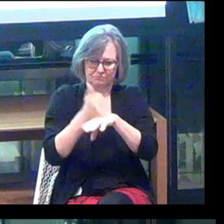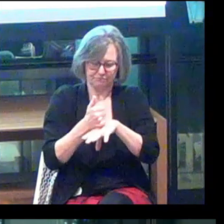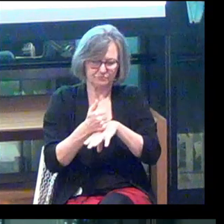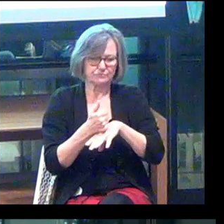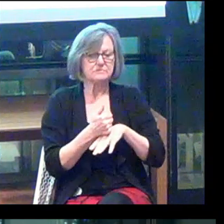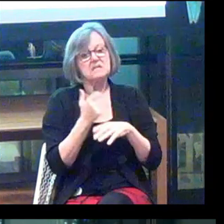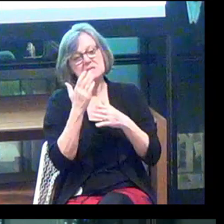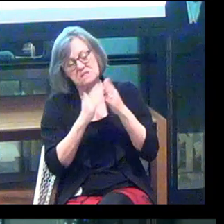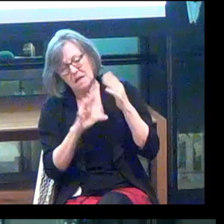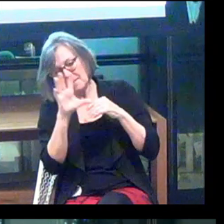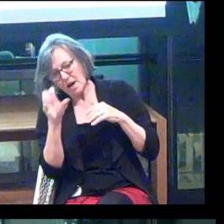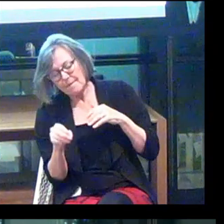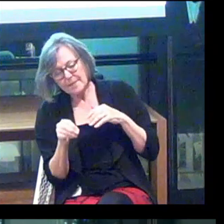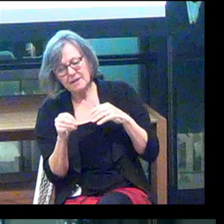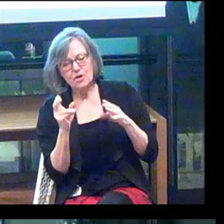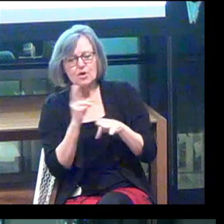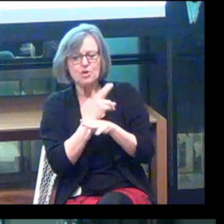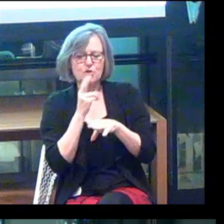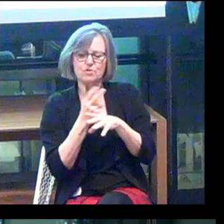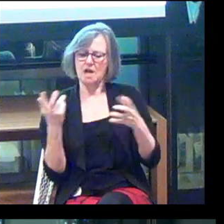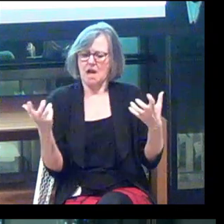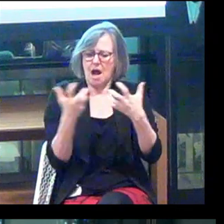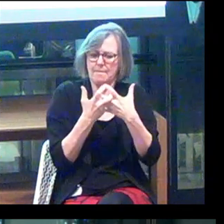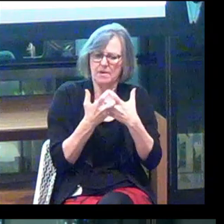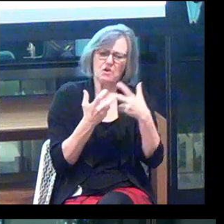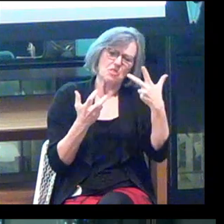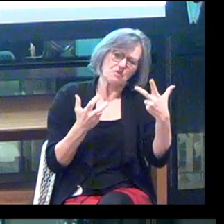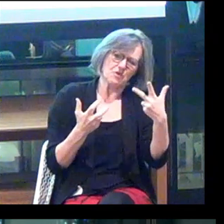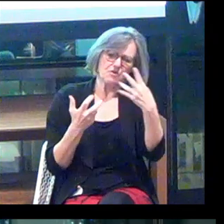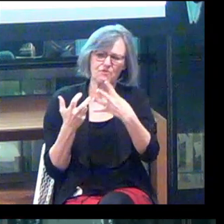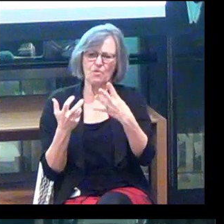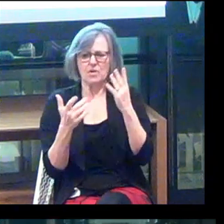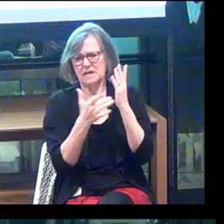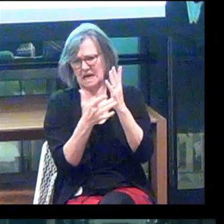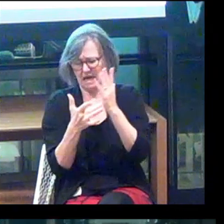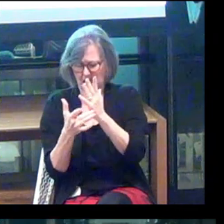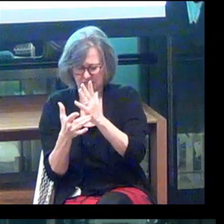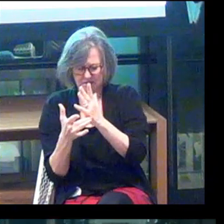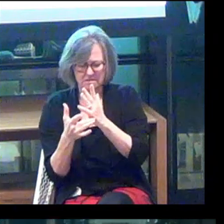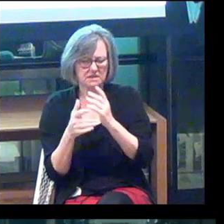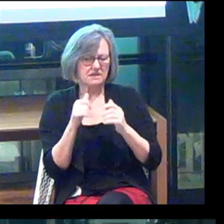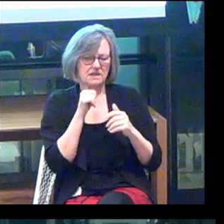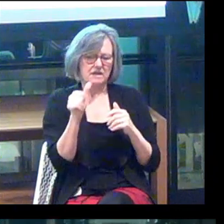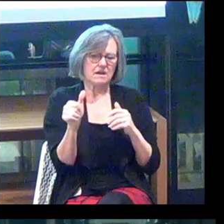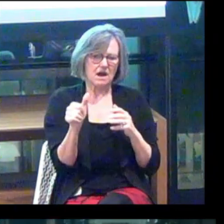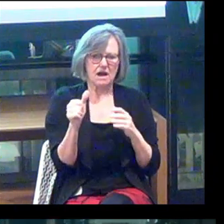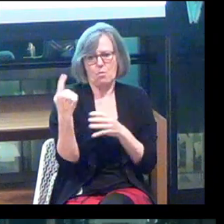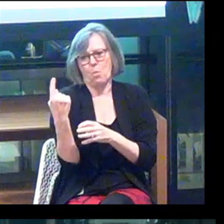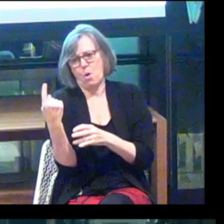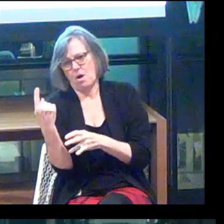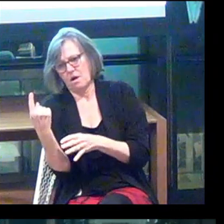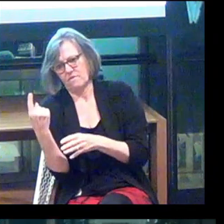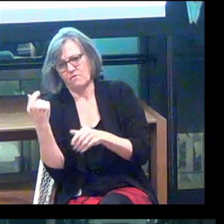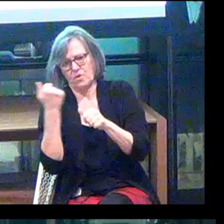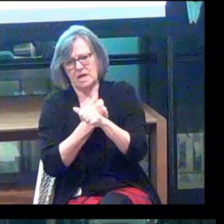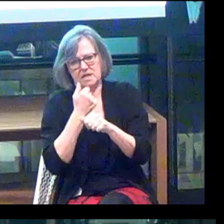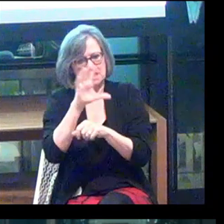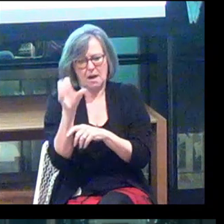Some of the companies are using a combination of three or four technologies. So it's not one for each company.